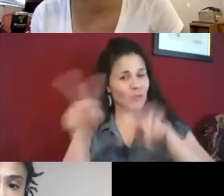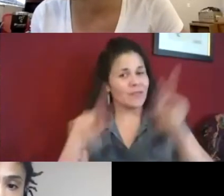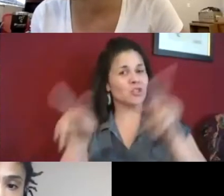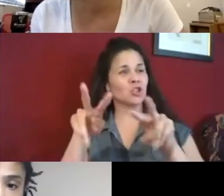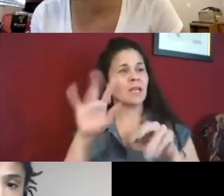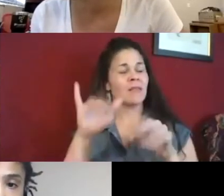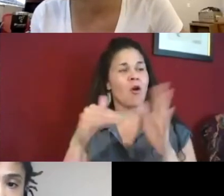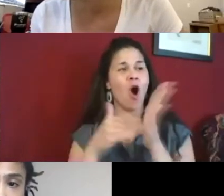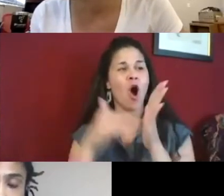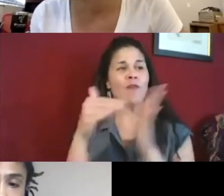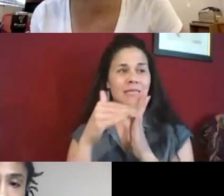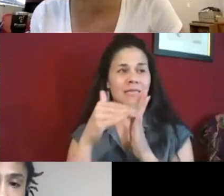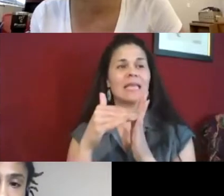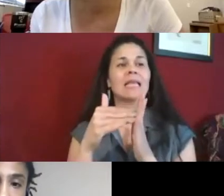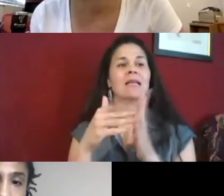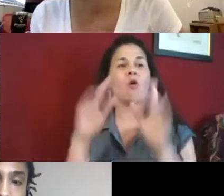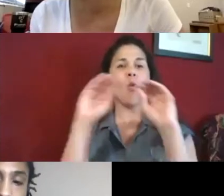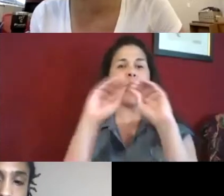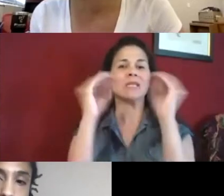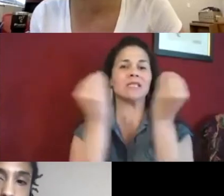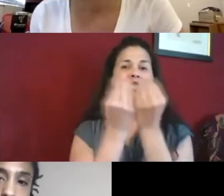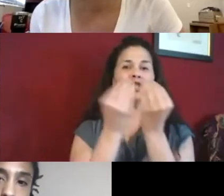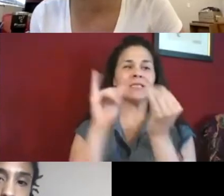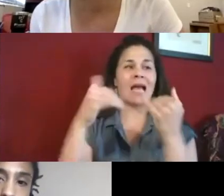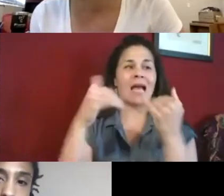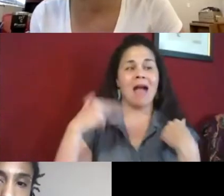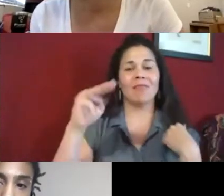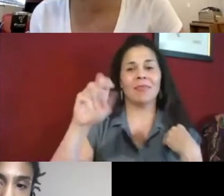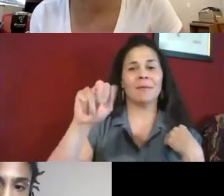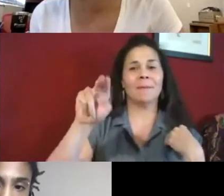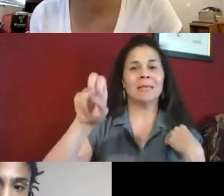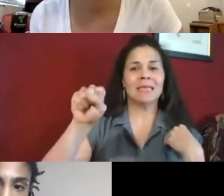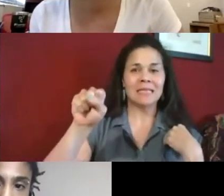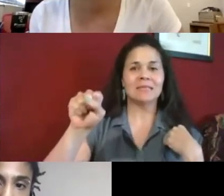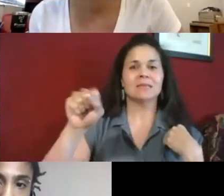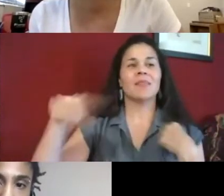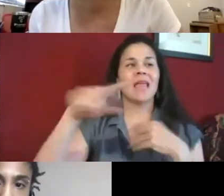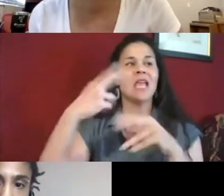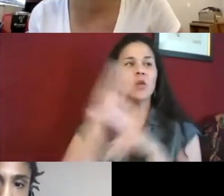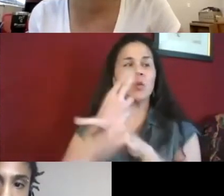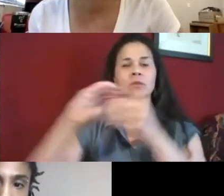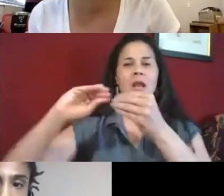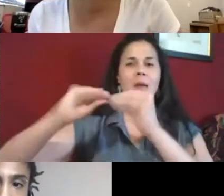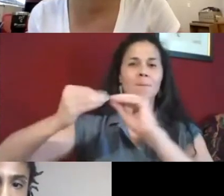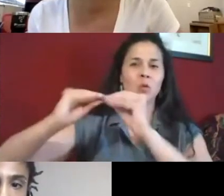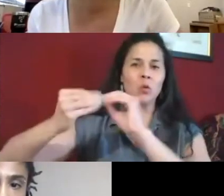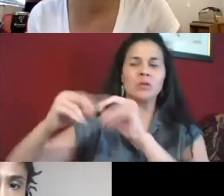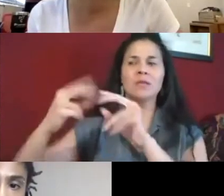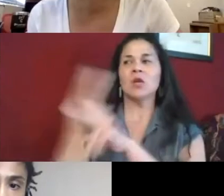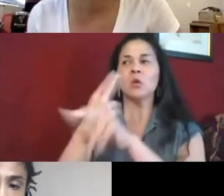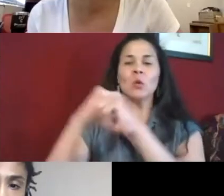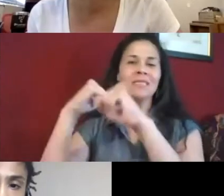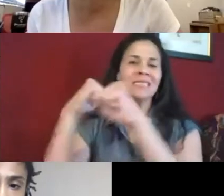is not a critique, but more of an observational opportunity. We have